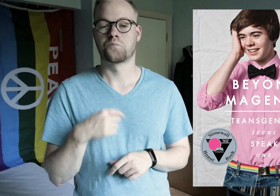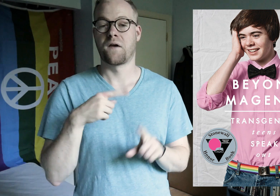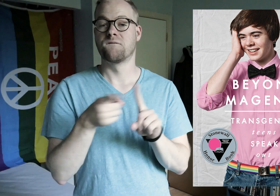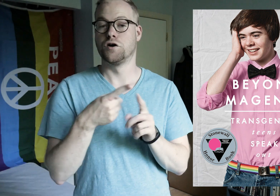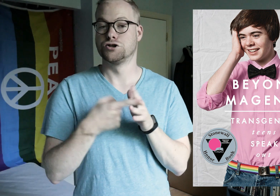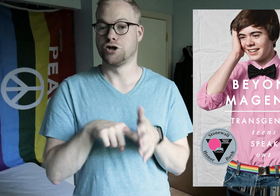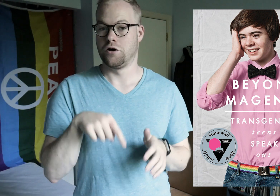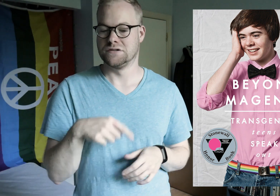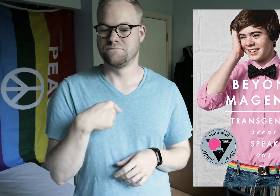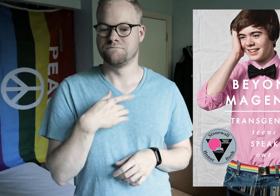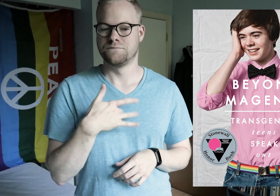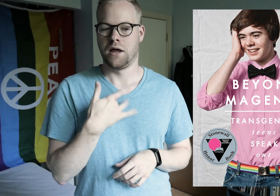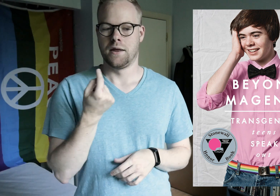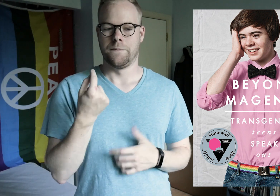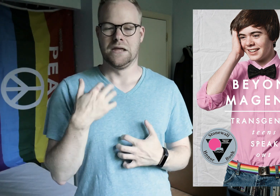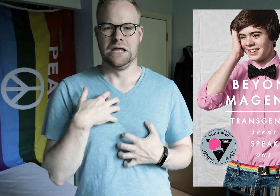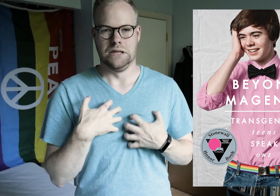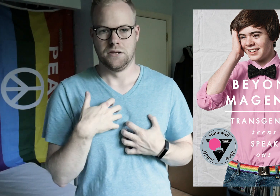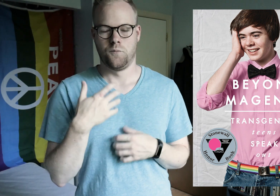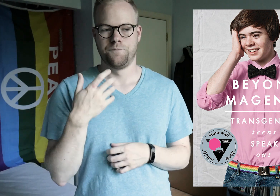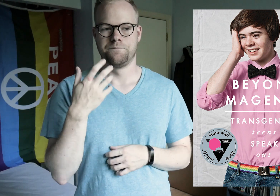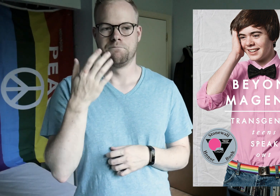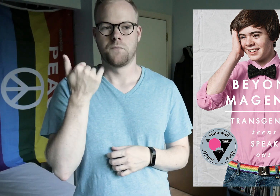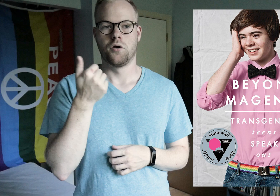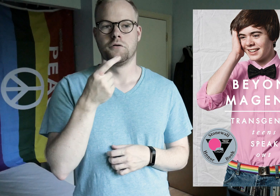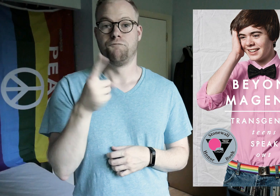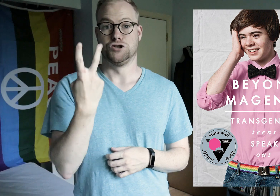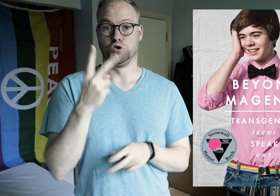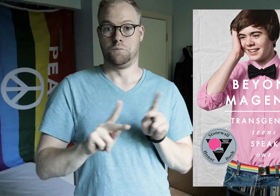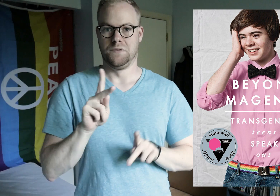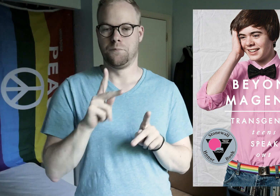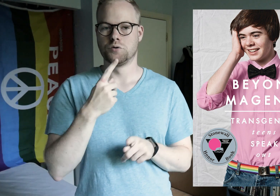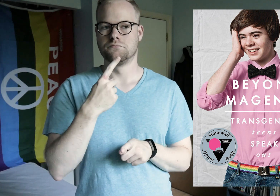When I first started reading this, I felt slightly uneasy because the first two people